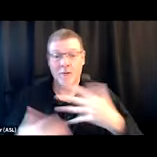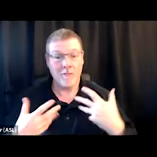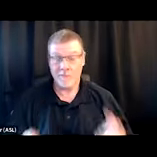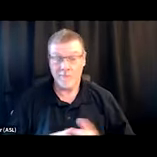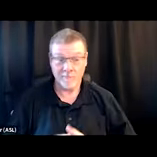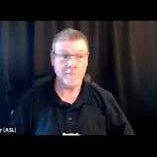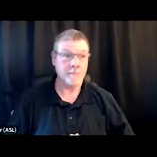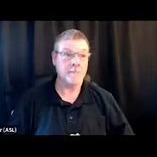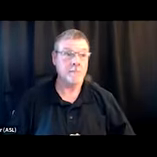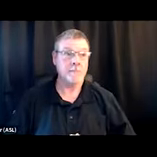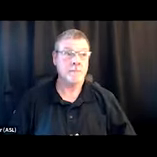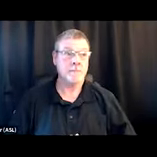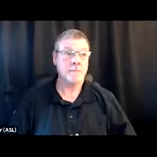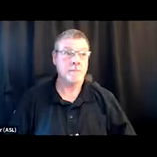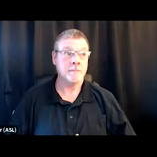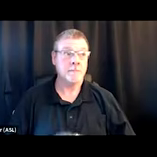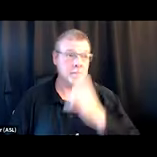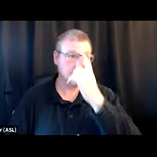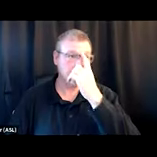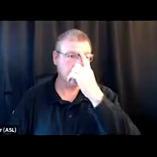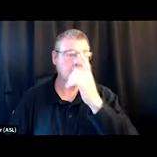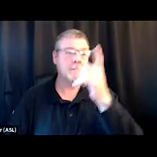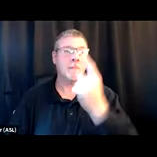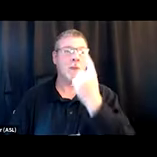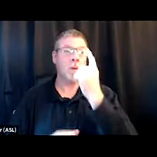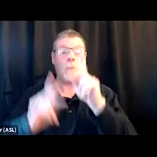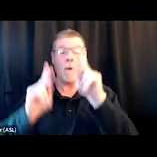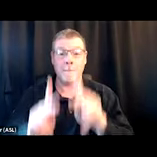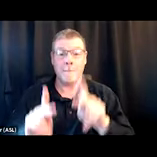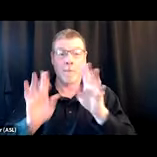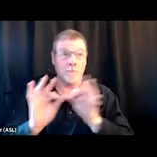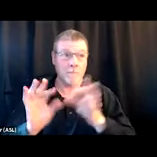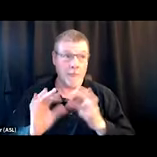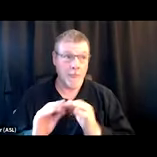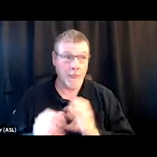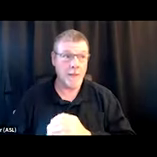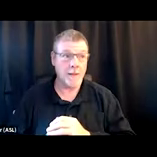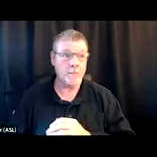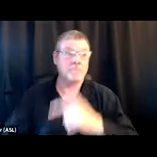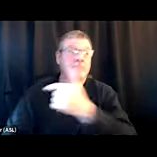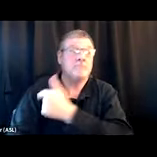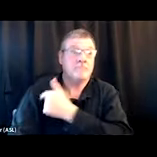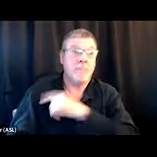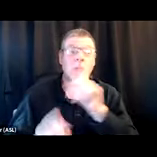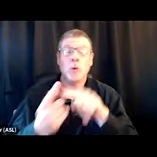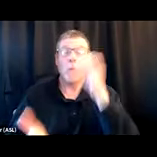Speaking of autonomy, "We had one participant go from constant injection-related abscess to none in about two months,